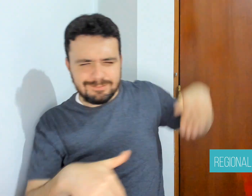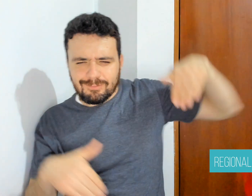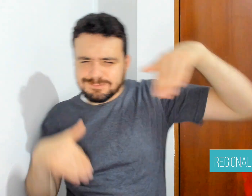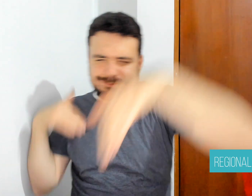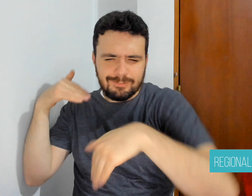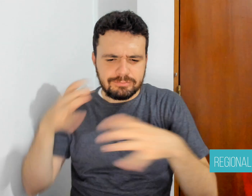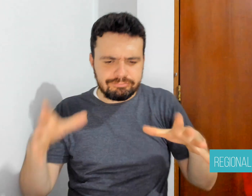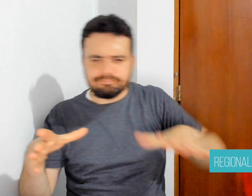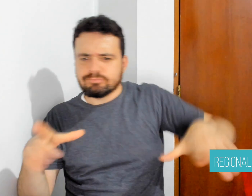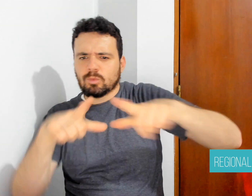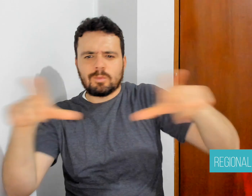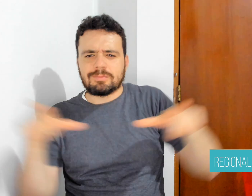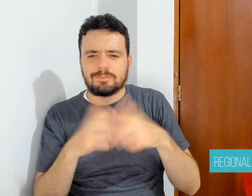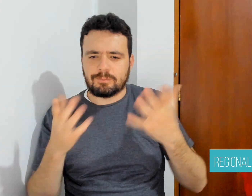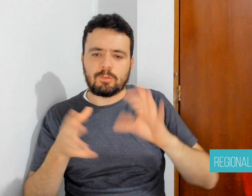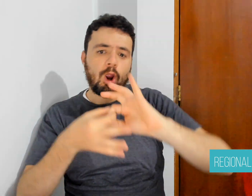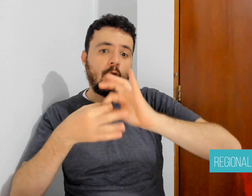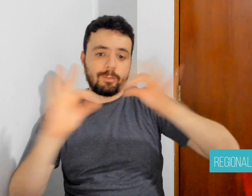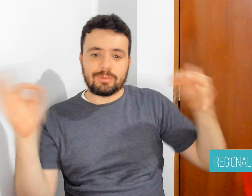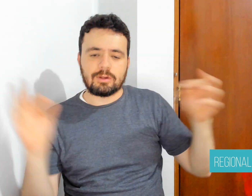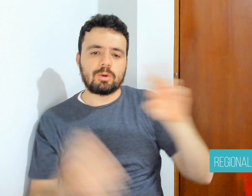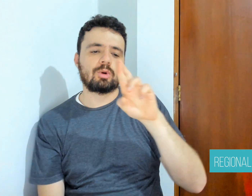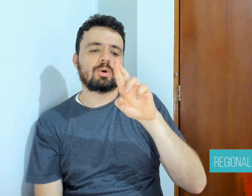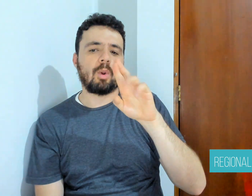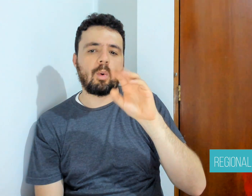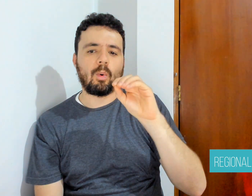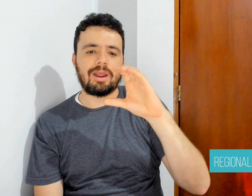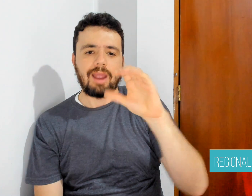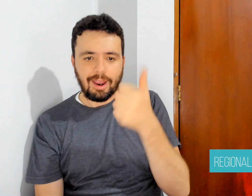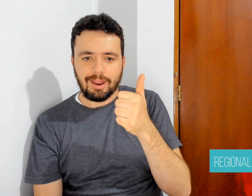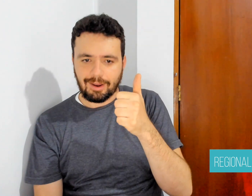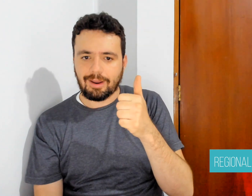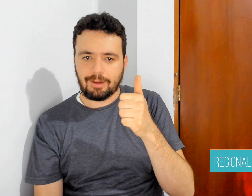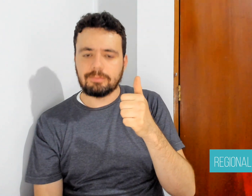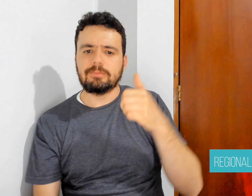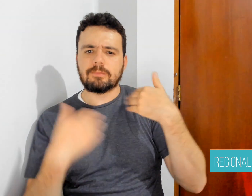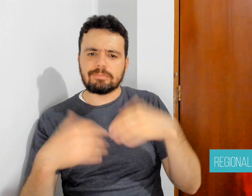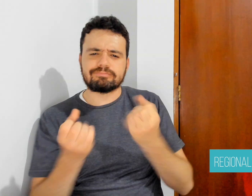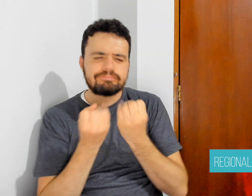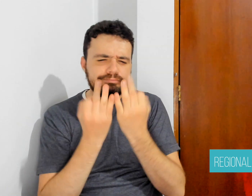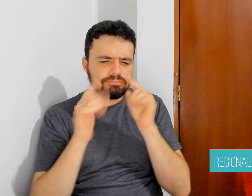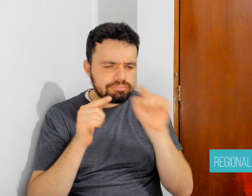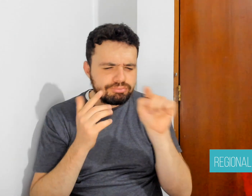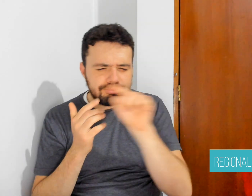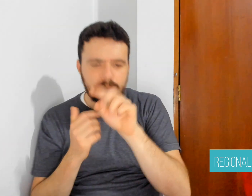from 26 countries. The event's launch featured Juan Daniel López Maccio,